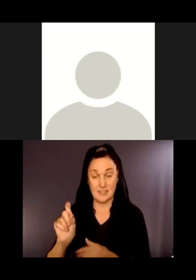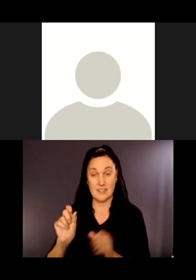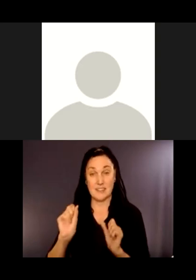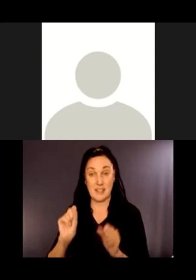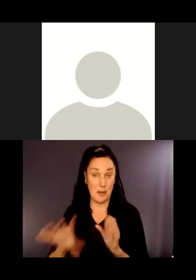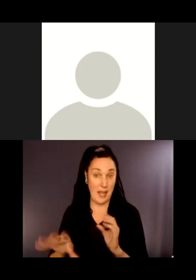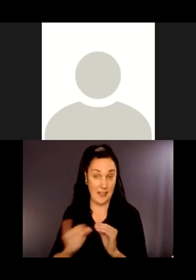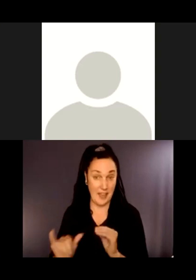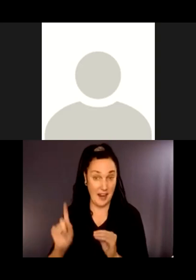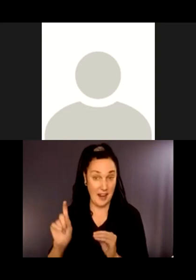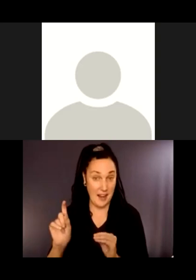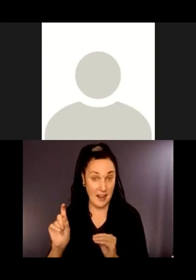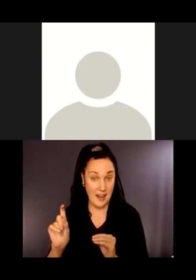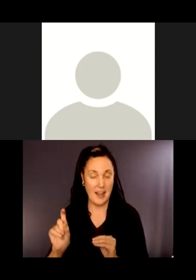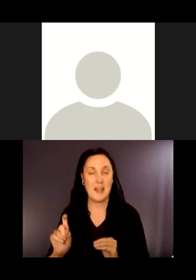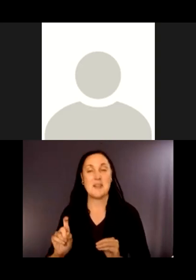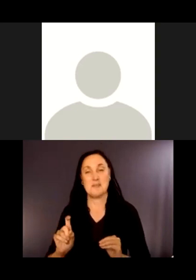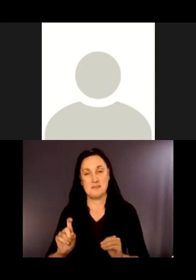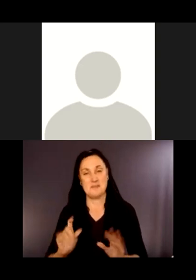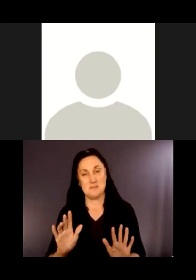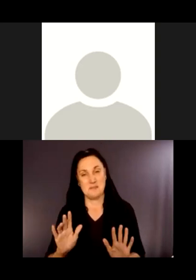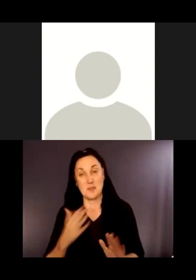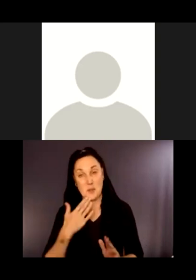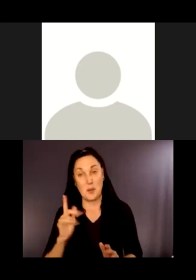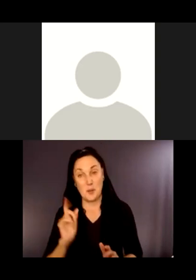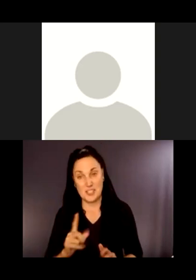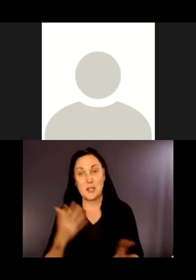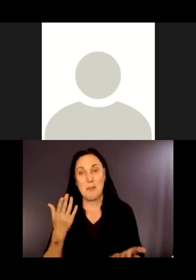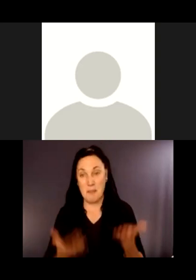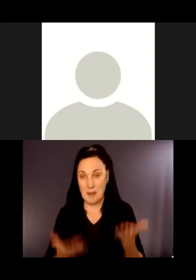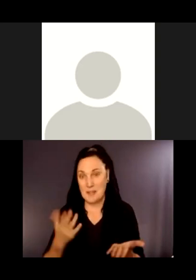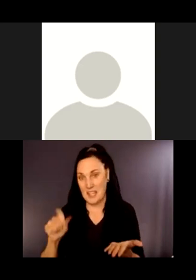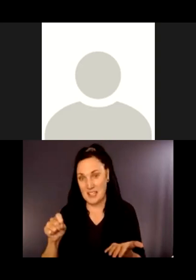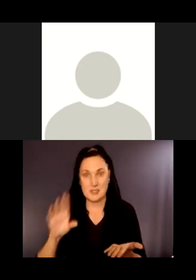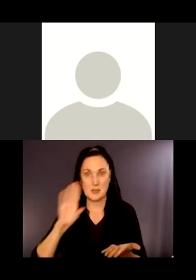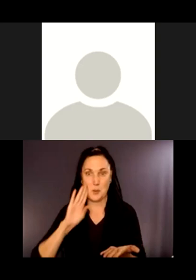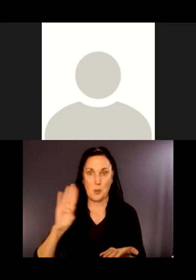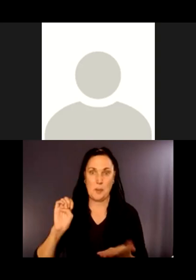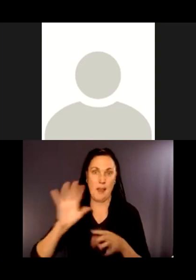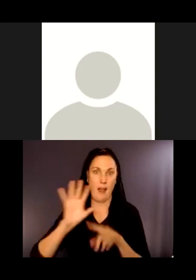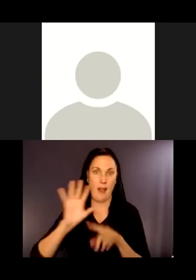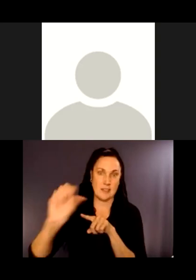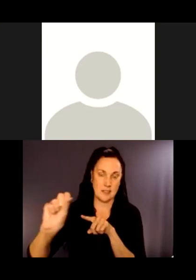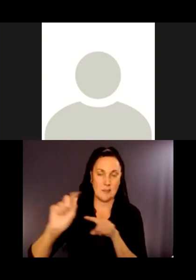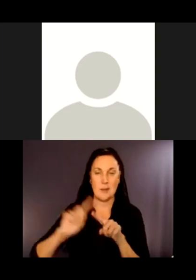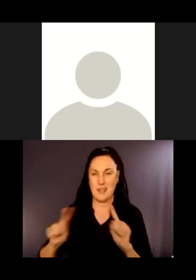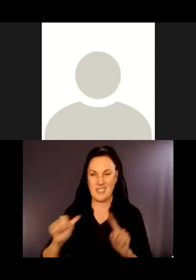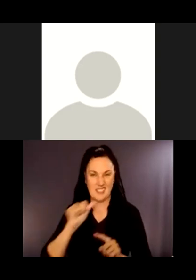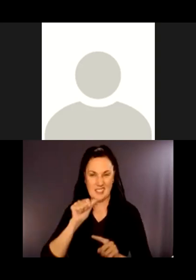That would be an amazingly wonderful thing. It's not within the purview of the project to make a major